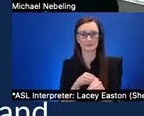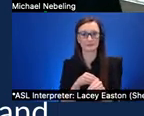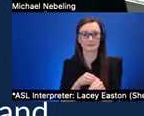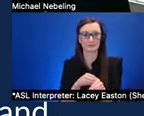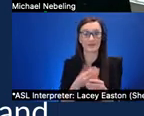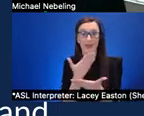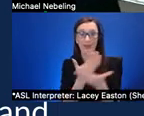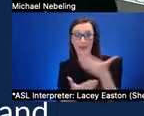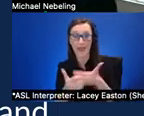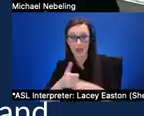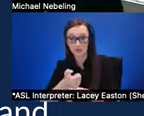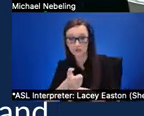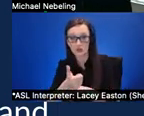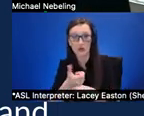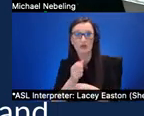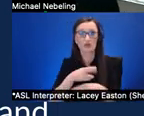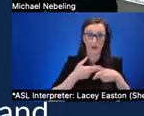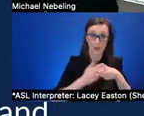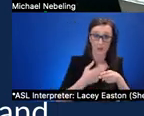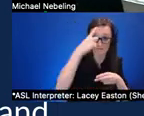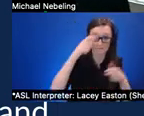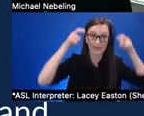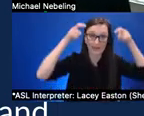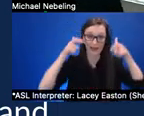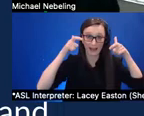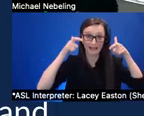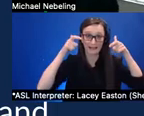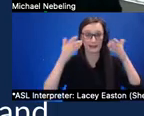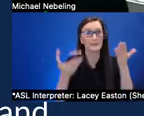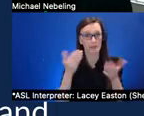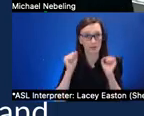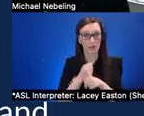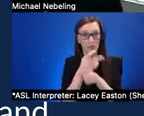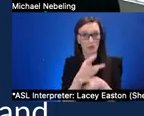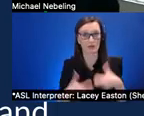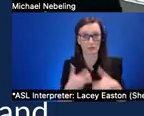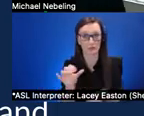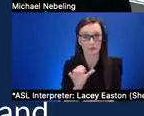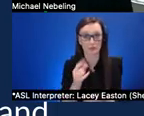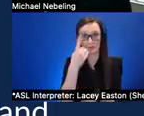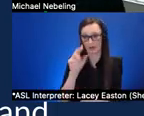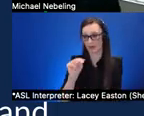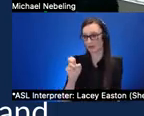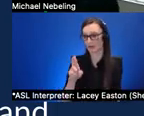and even just the weight of the headset itself can be an issue neurodivergence uh you know people